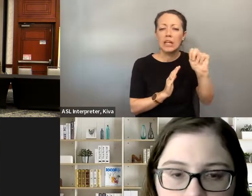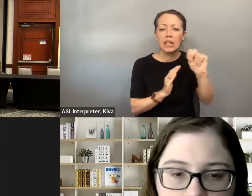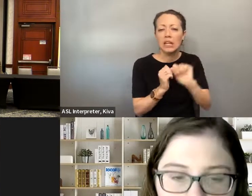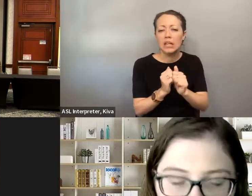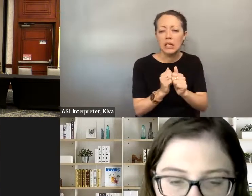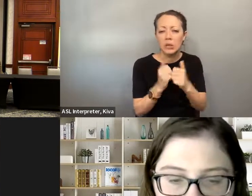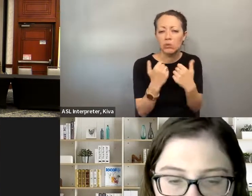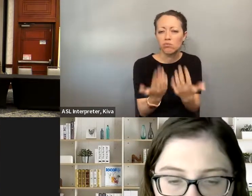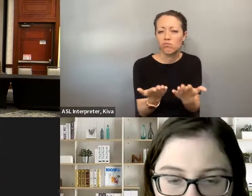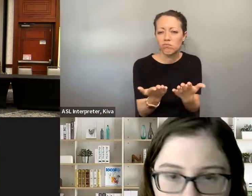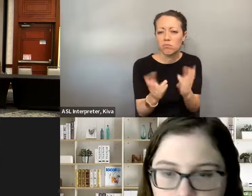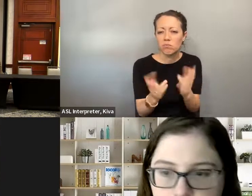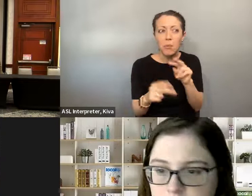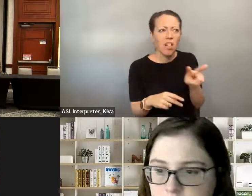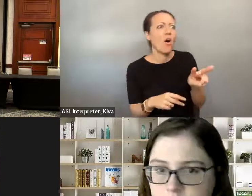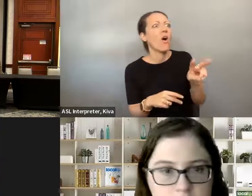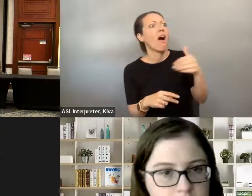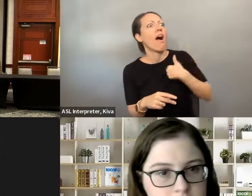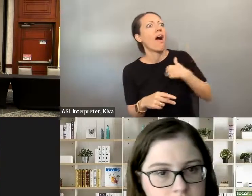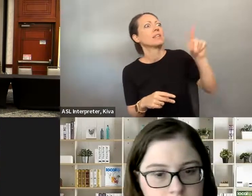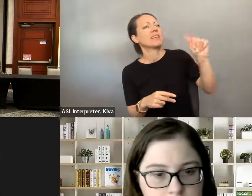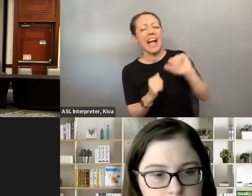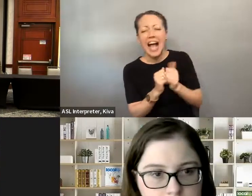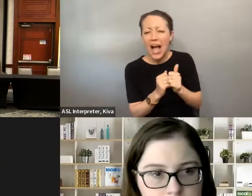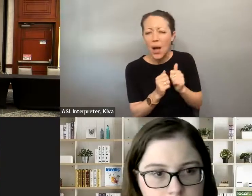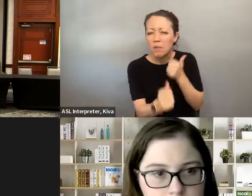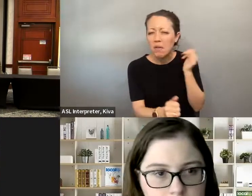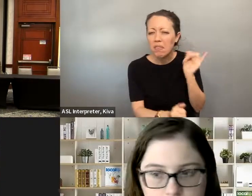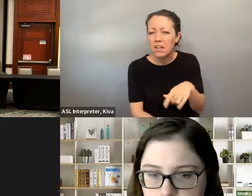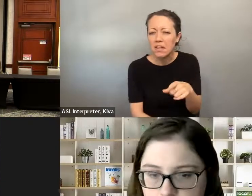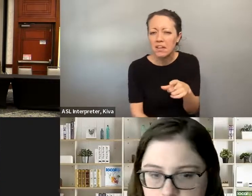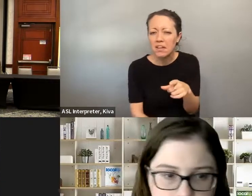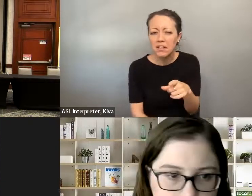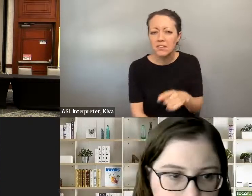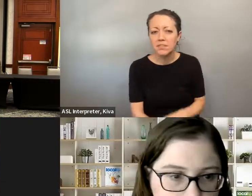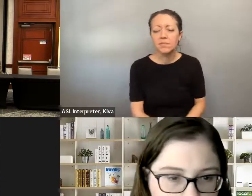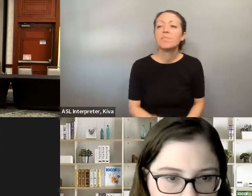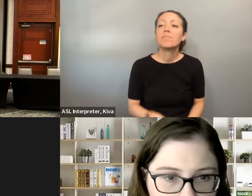avoid their disability potentially overshadowing the reasons why they are running for office? I I have another question for you all. How can candidates, with the disabilities avoid their disability potentially overshot overshadowing the reasons why they are running for office